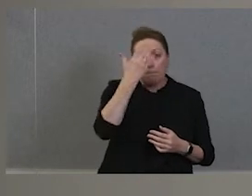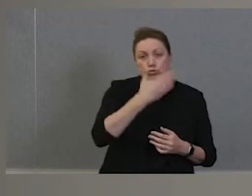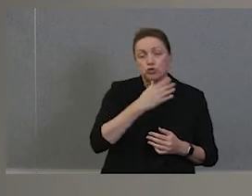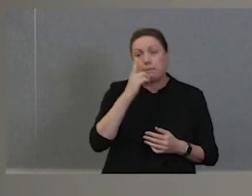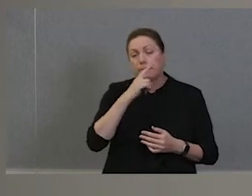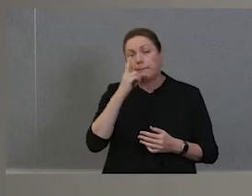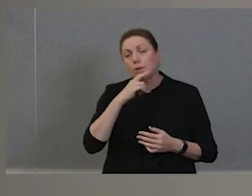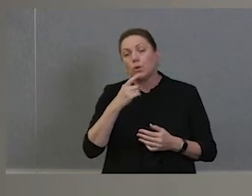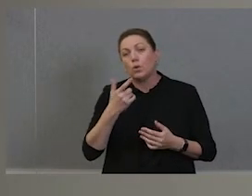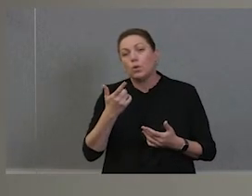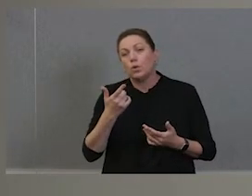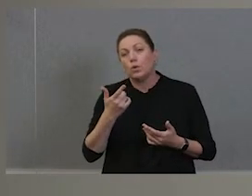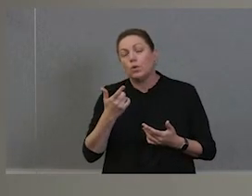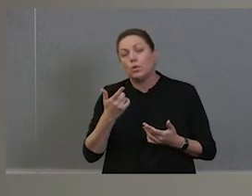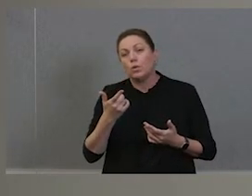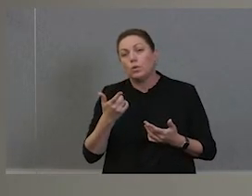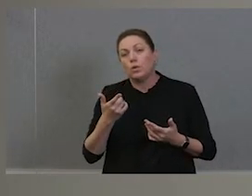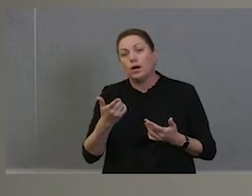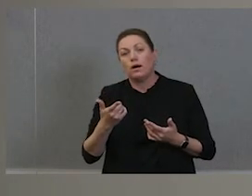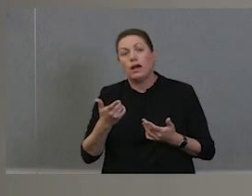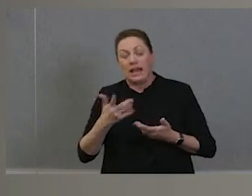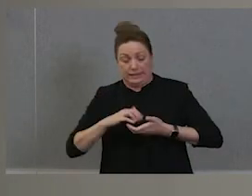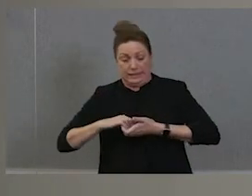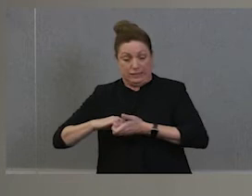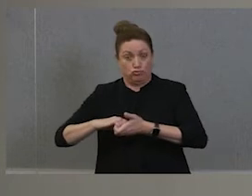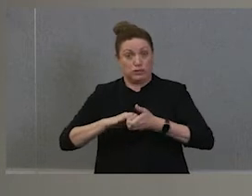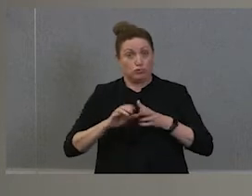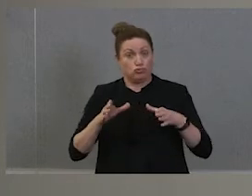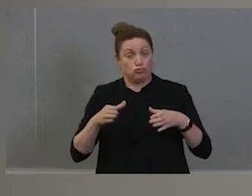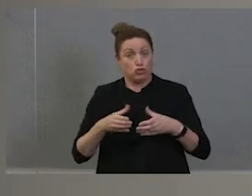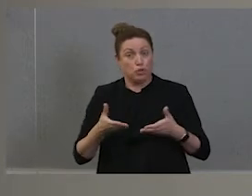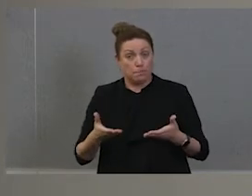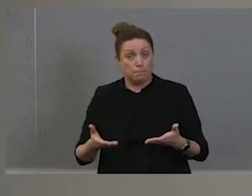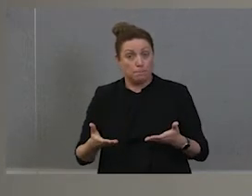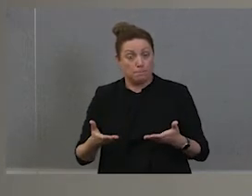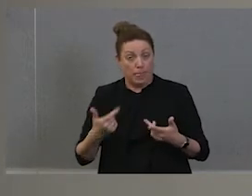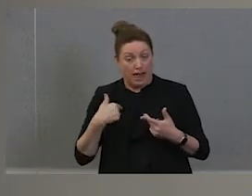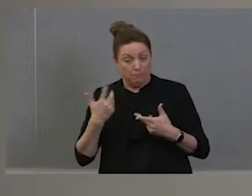the, the reconciliation group. I've been in for years that they come